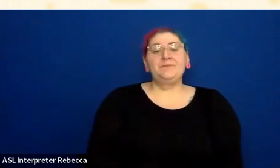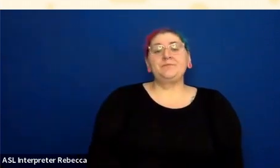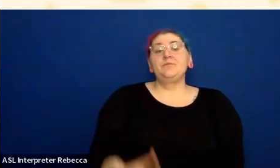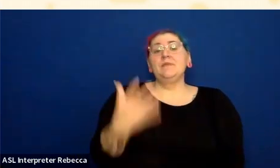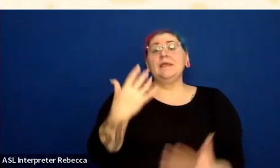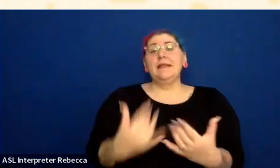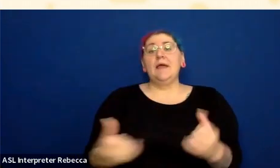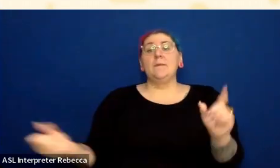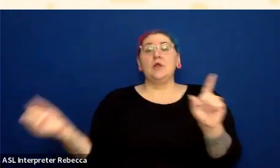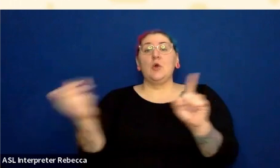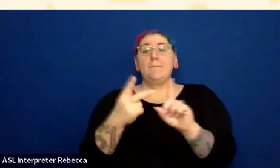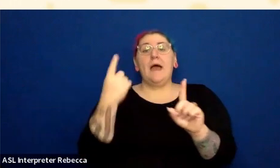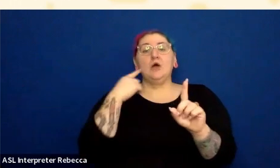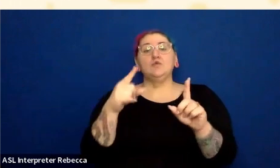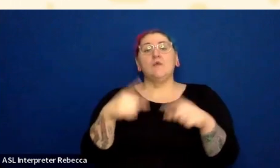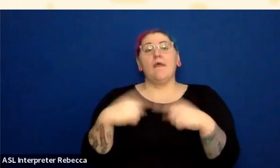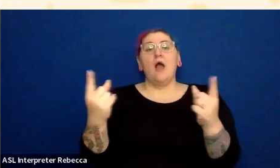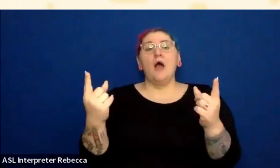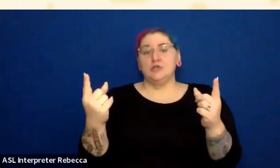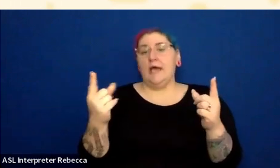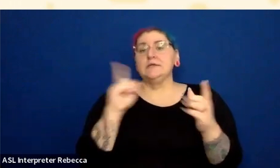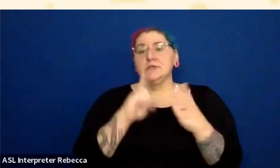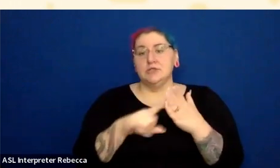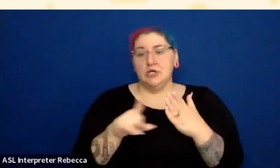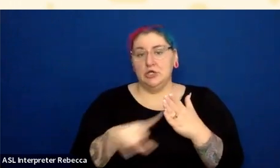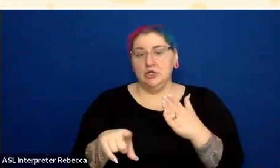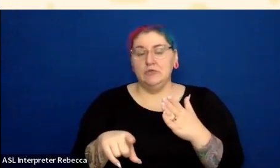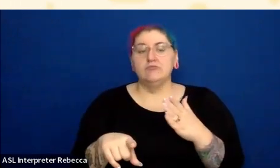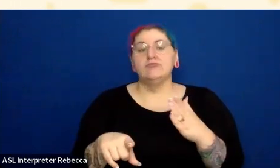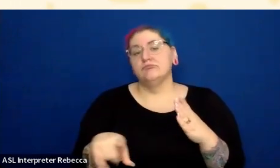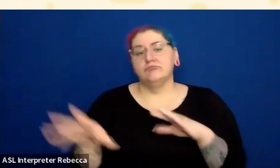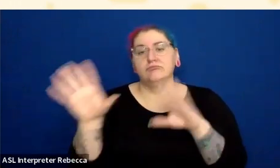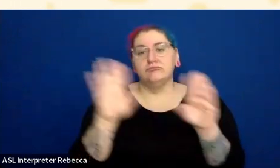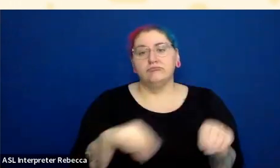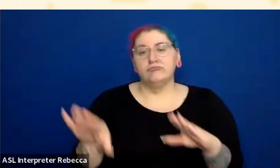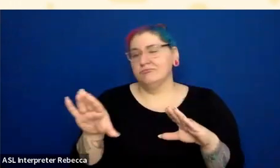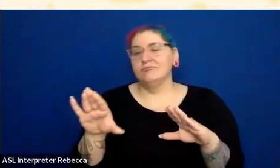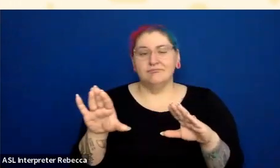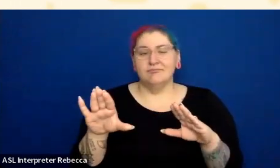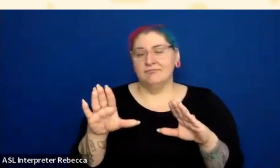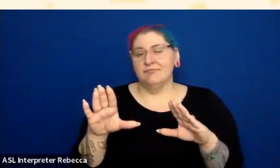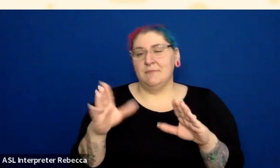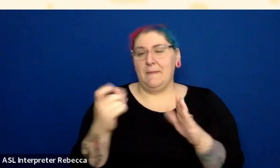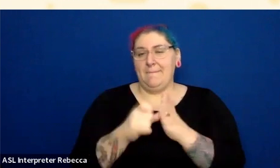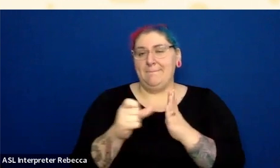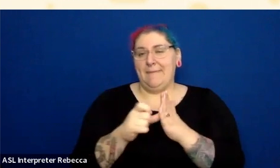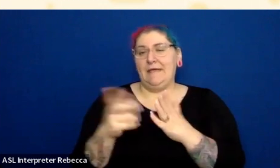Let me refresh this page. I'm actually going to make it a bit larger. So we do have a link here, kind of moving down this list.